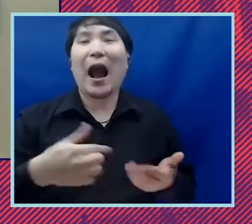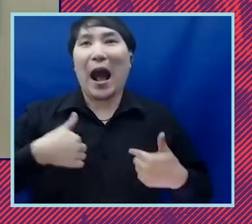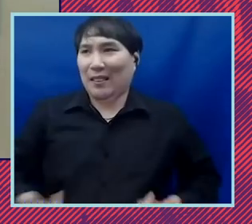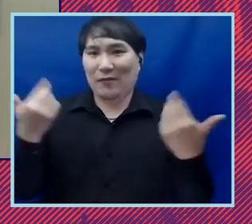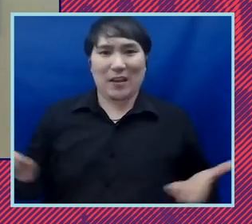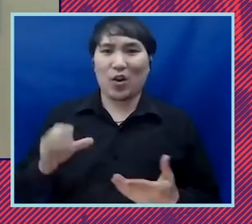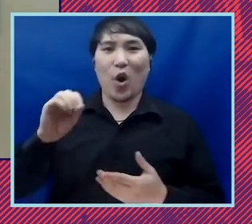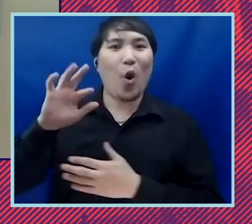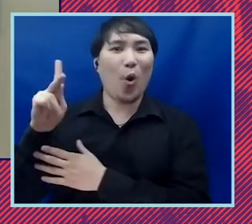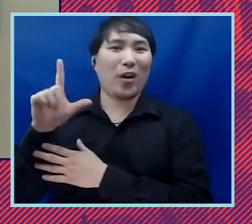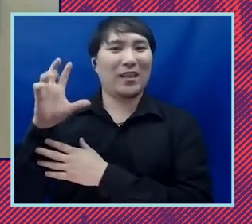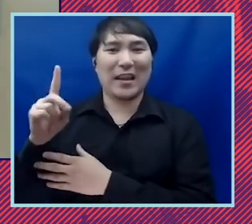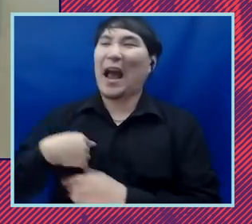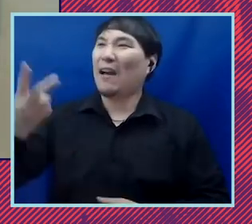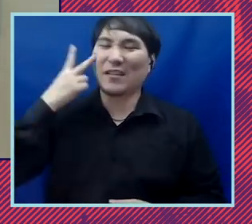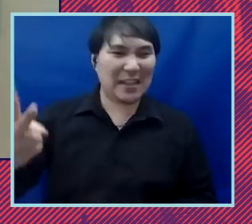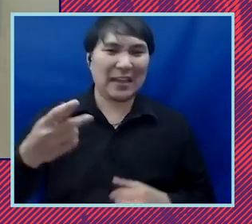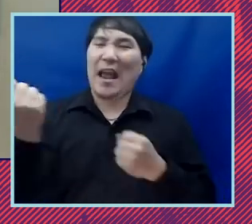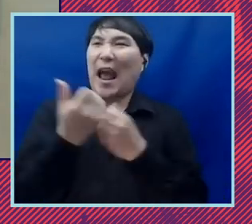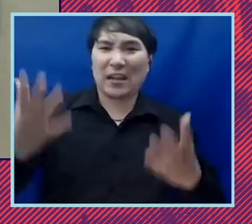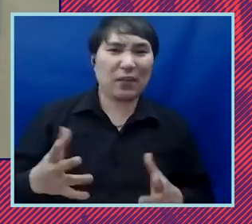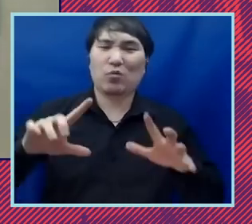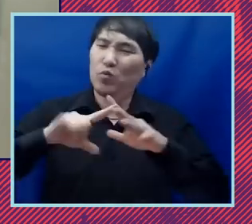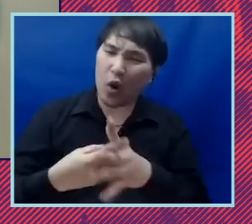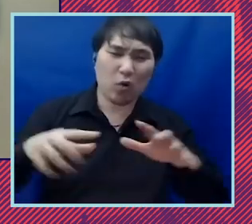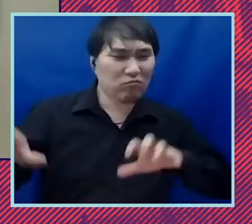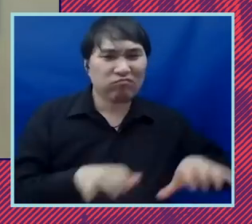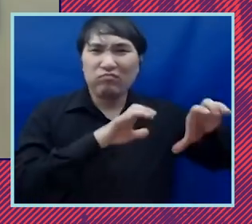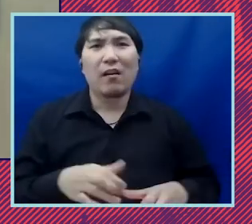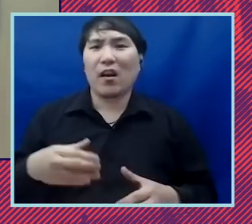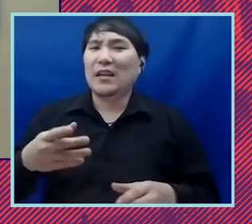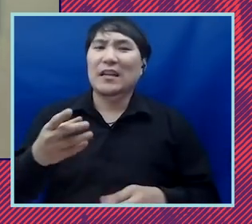i have seen activists and organizers work on things like to fund the police for years before